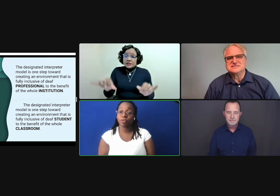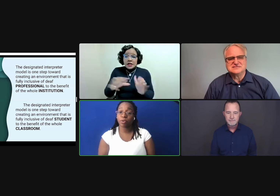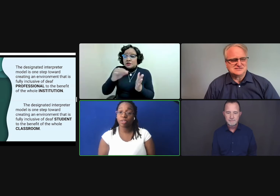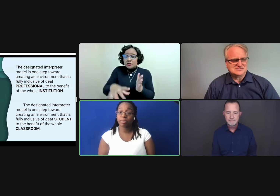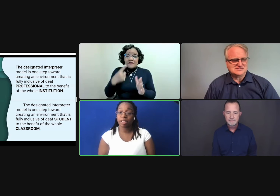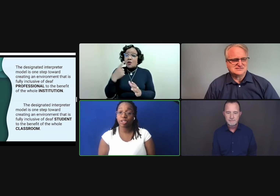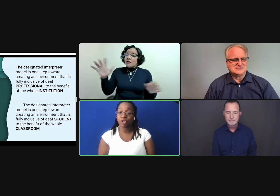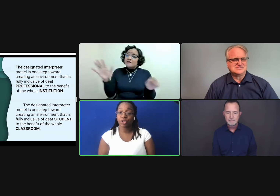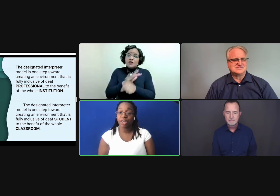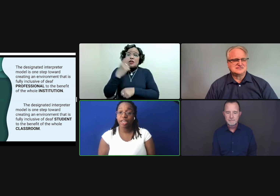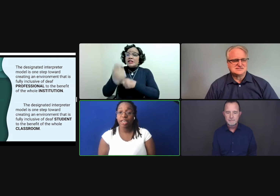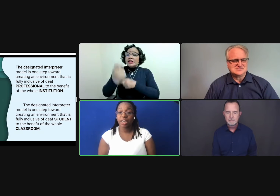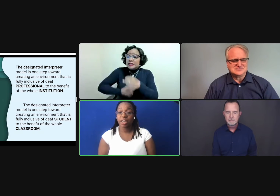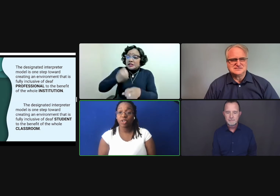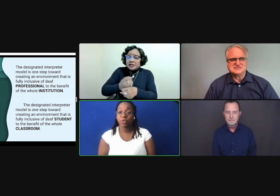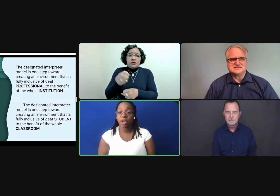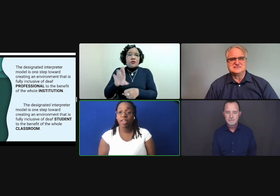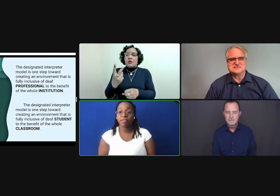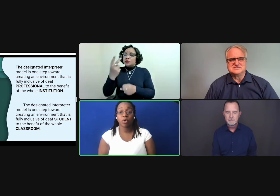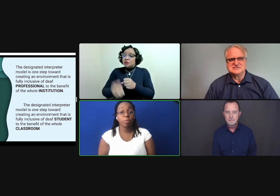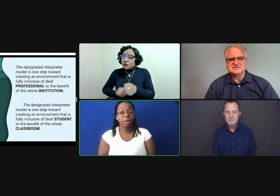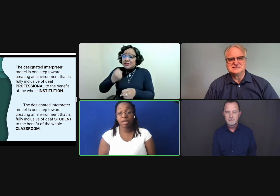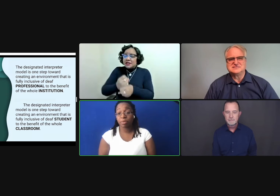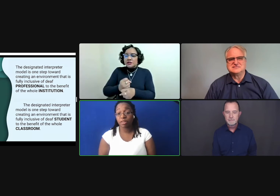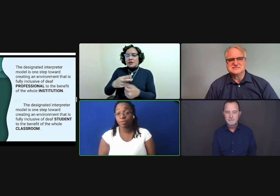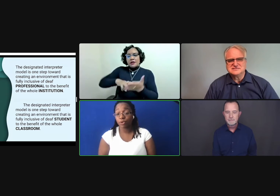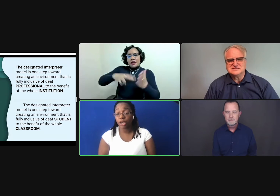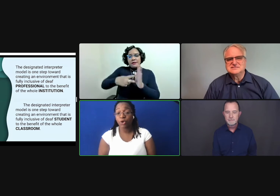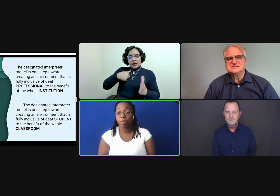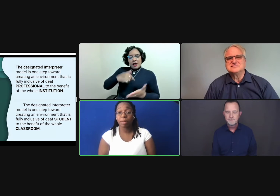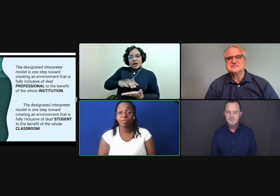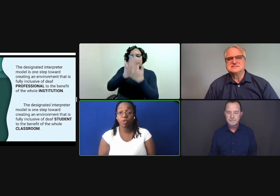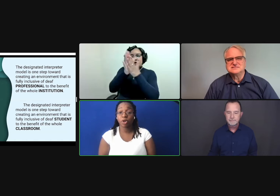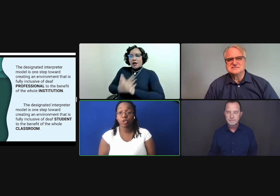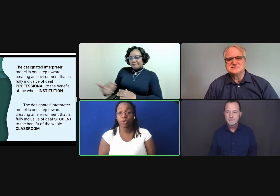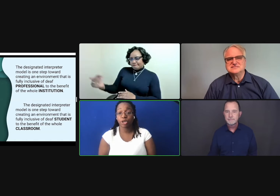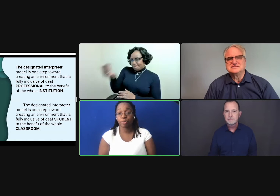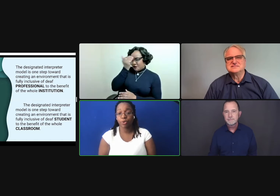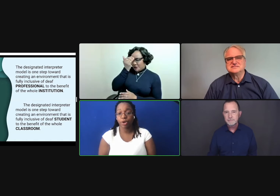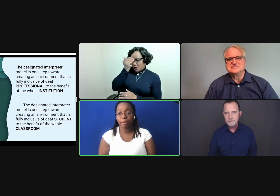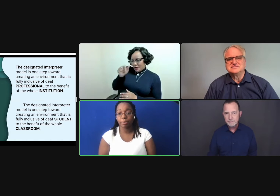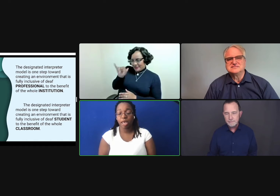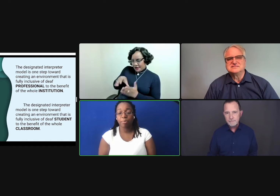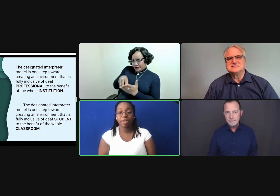for a whole semester, or maybe it can be the full year or maybe for a two-year program,